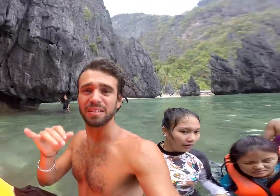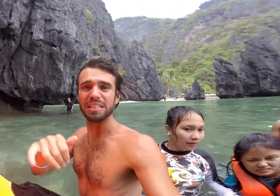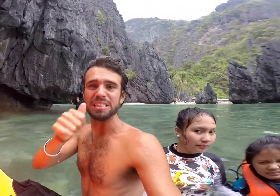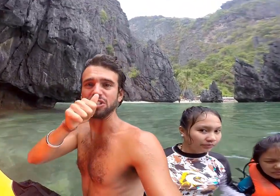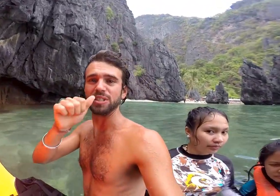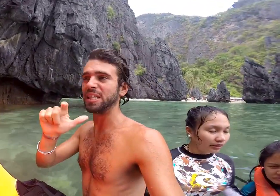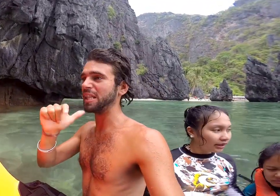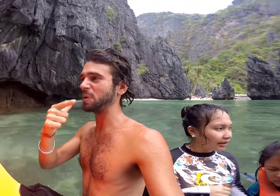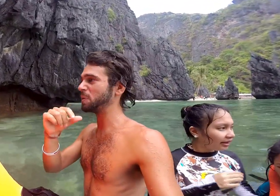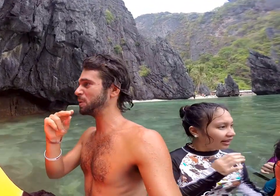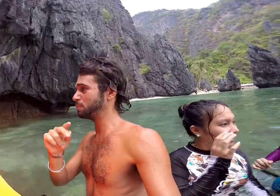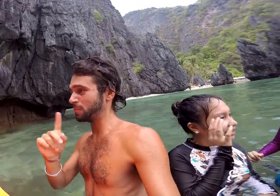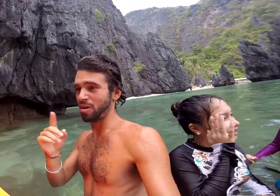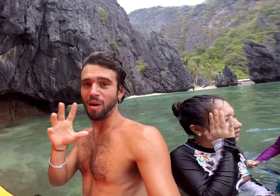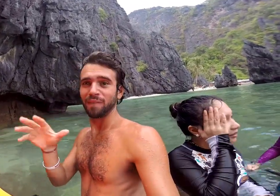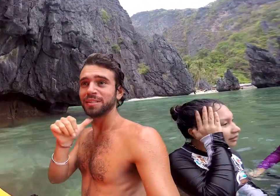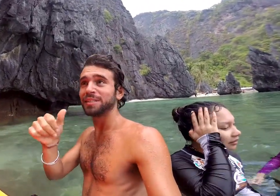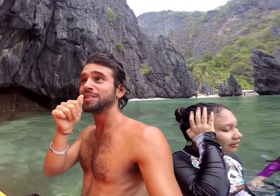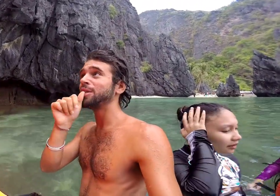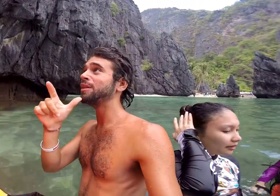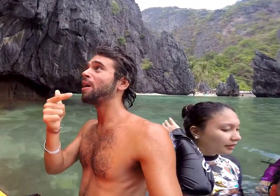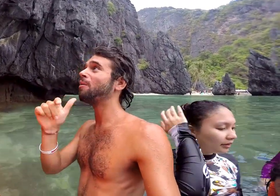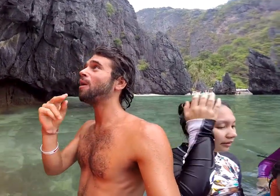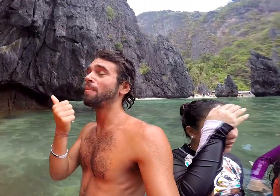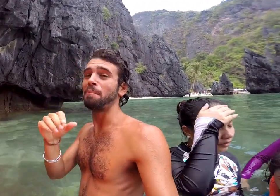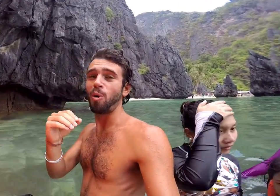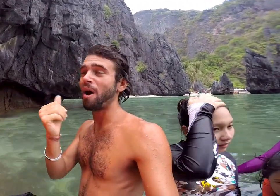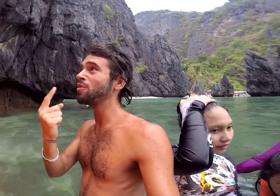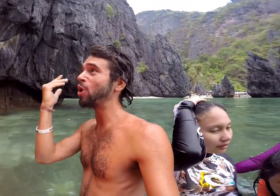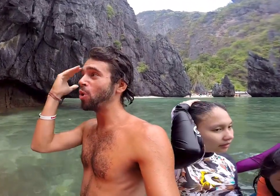This is a secret lagoon. Well, not so secret as we know where it is now, ha.